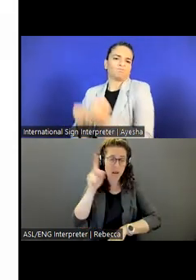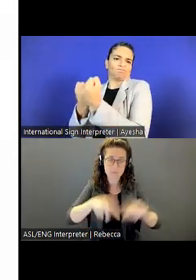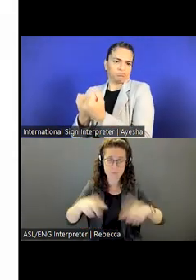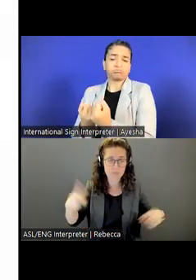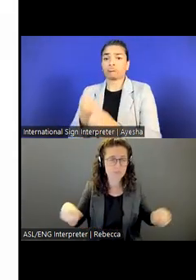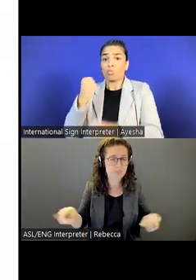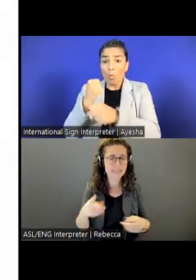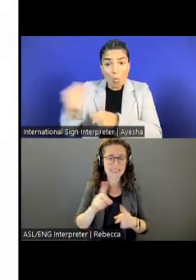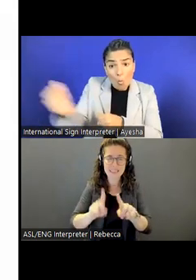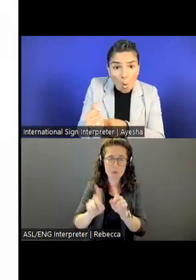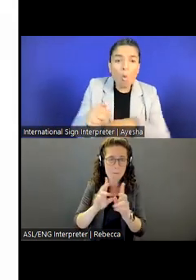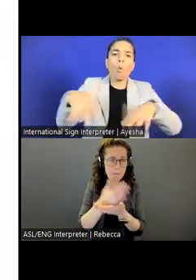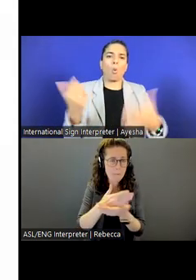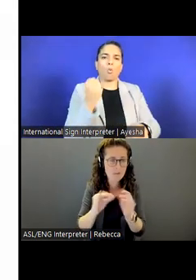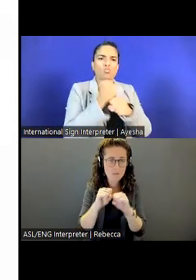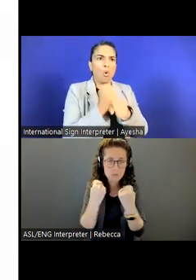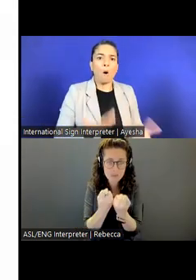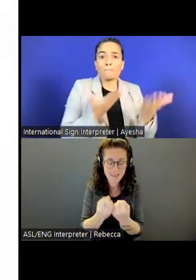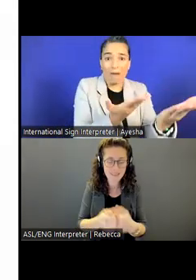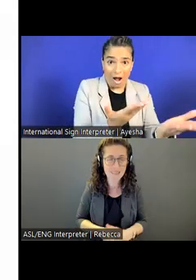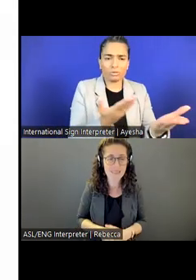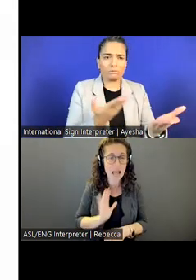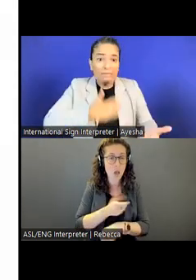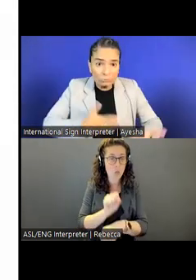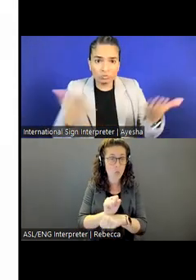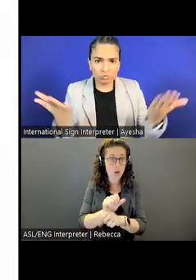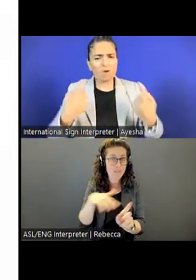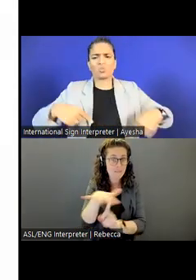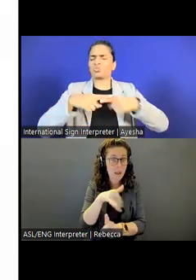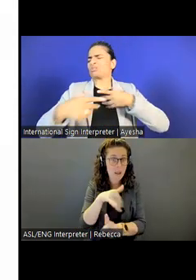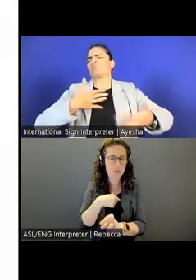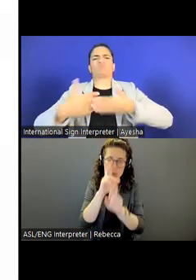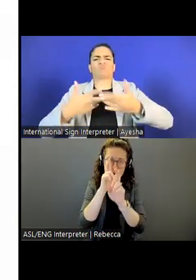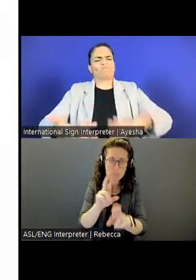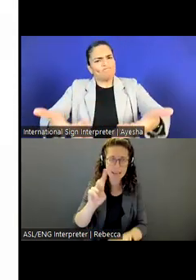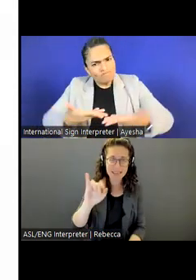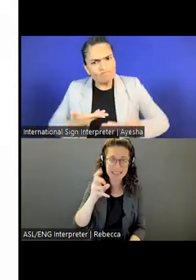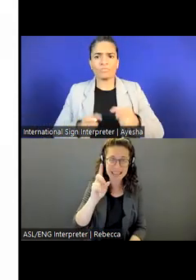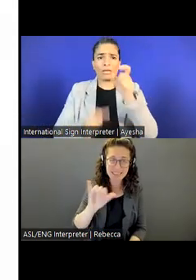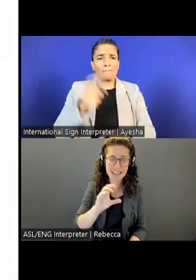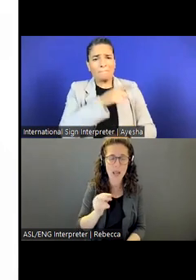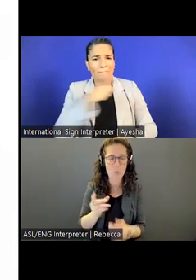We are committed to a work environment that respects the dignity and worth of everyone and offers equal opportunity.